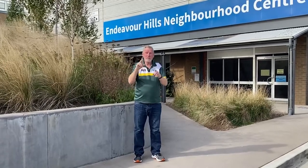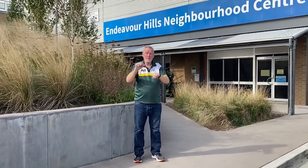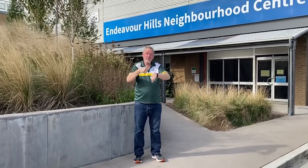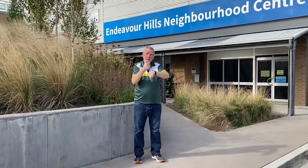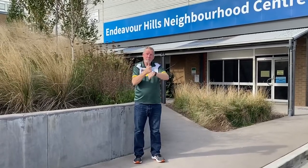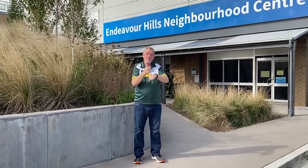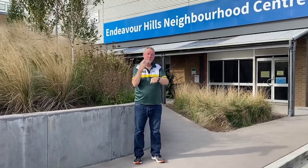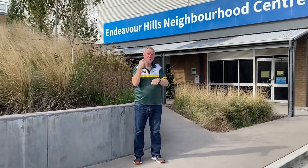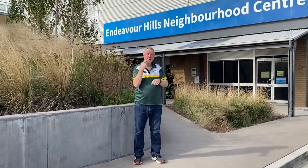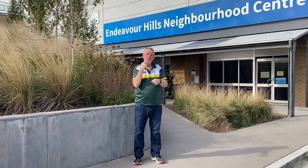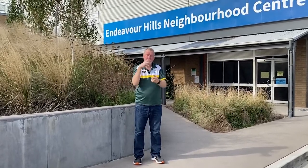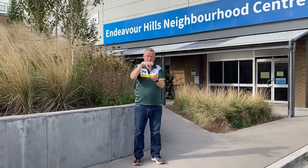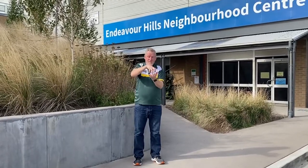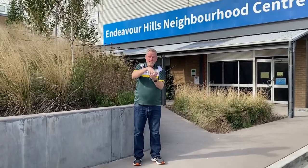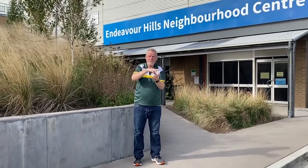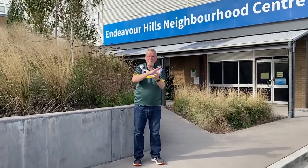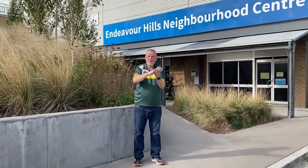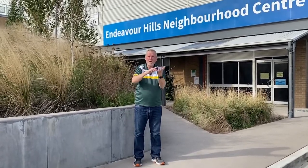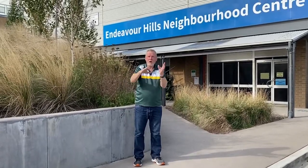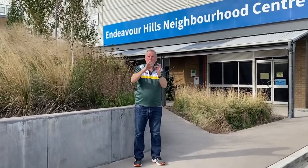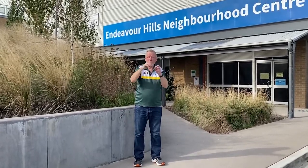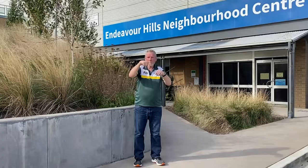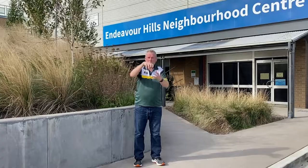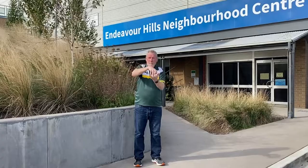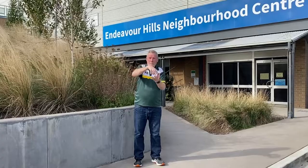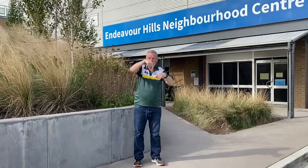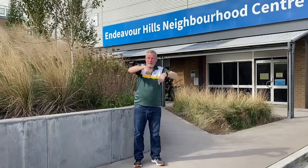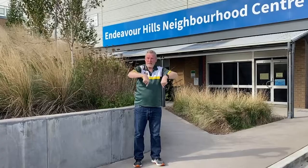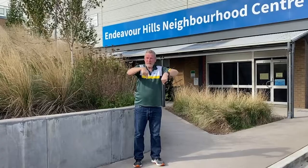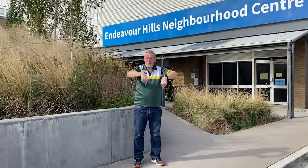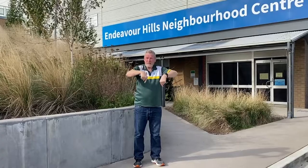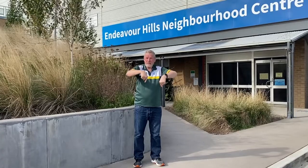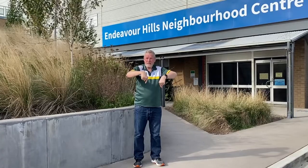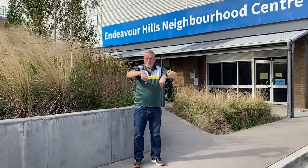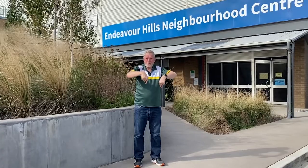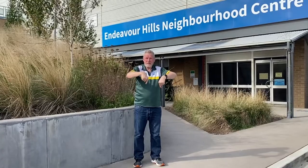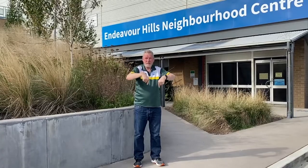for setting up a deaf hub here.